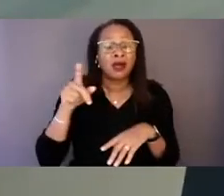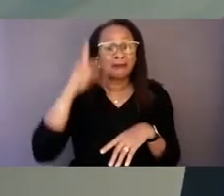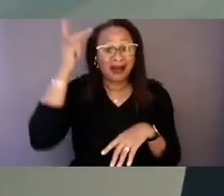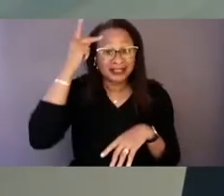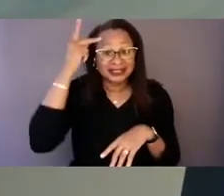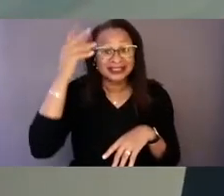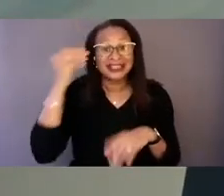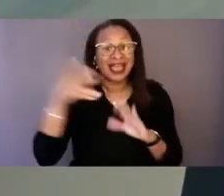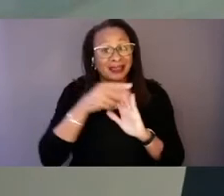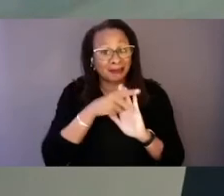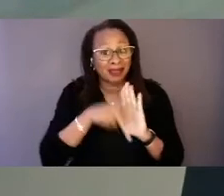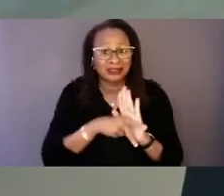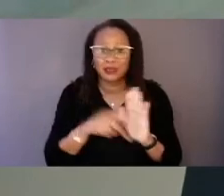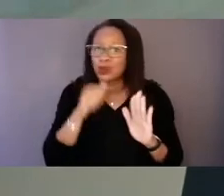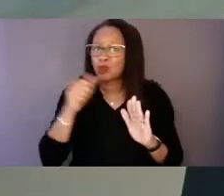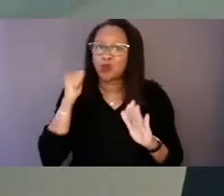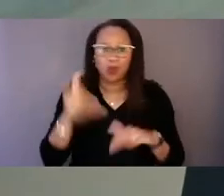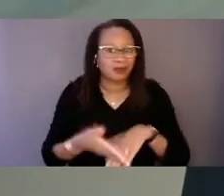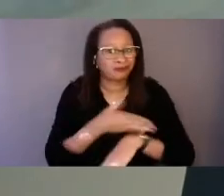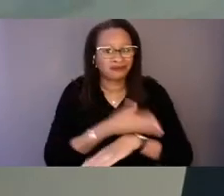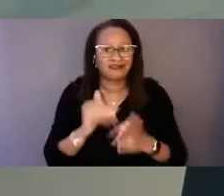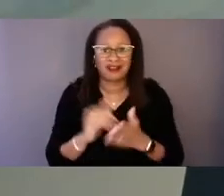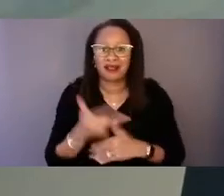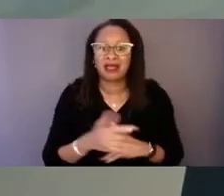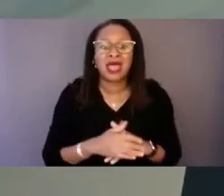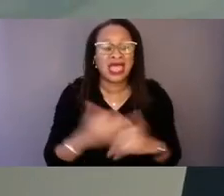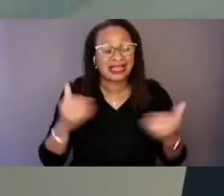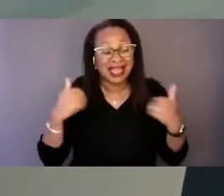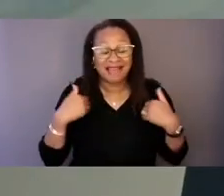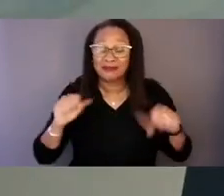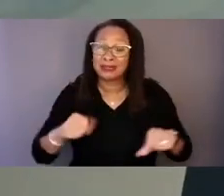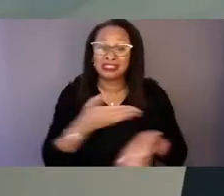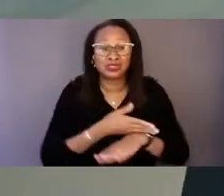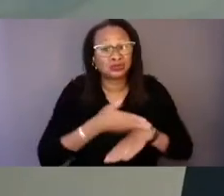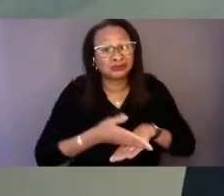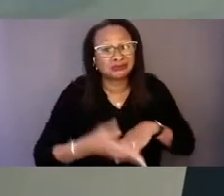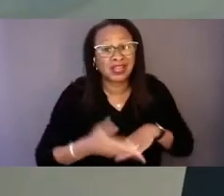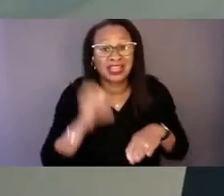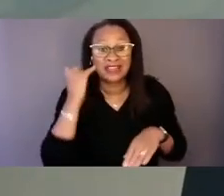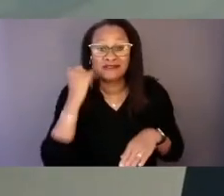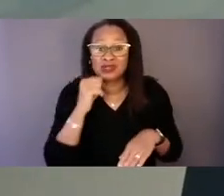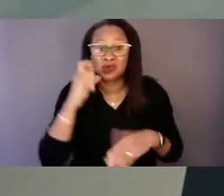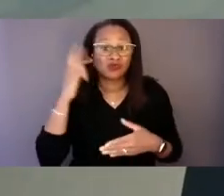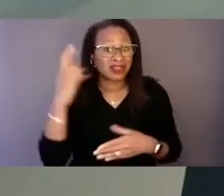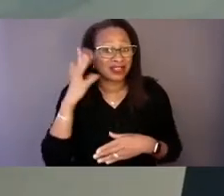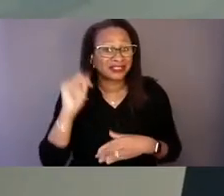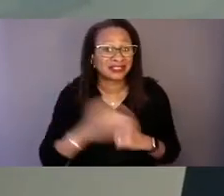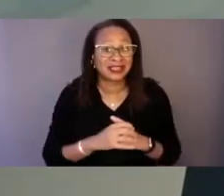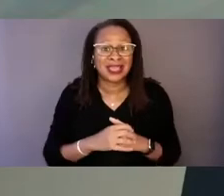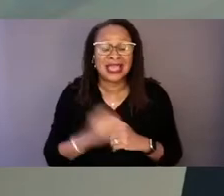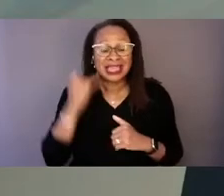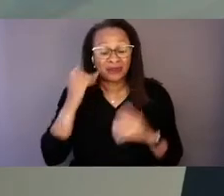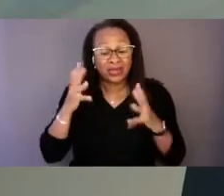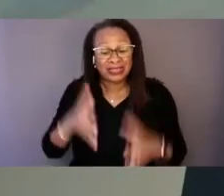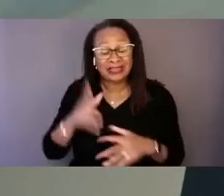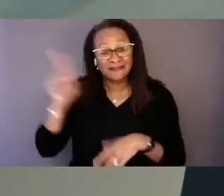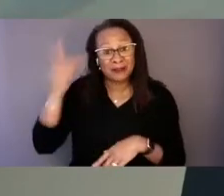and may have the potential to regress, even, if we leave these political determinants unchecked.